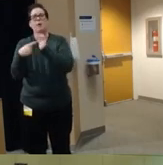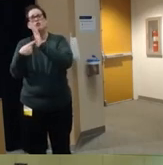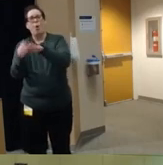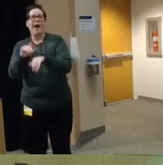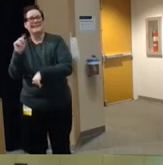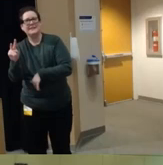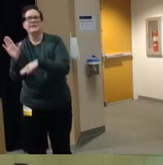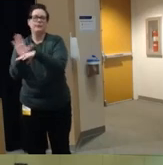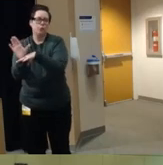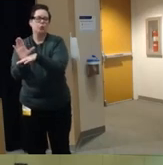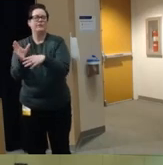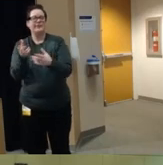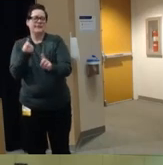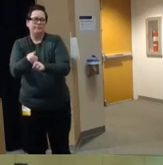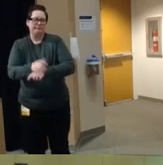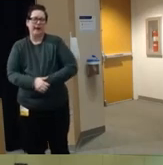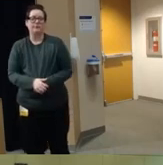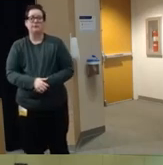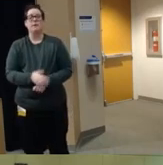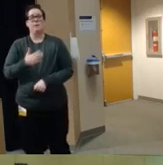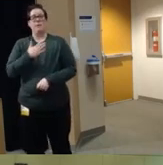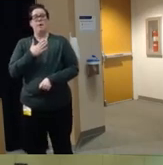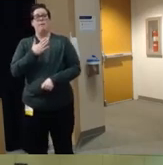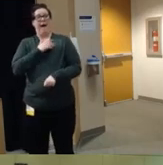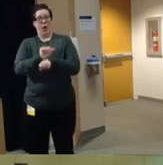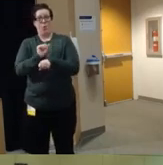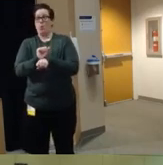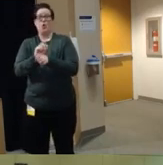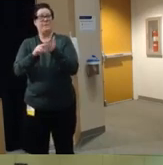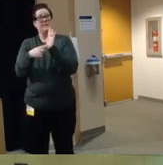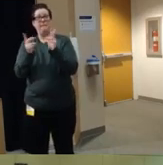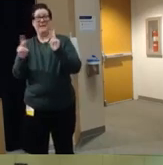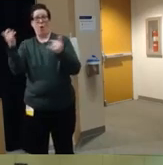um as a result of my work in this topic sometimes I receive emails and phone calls from members